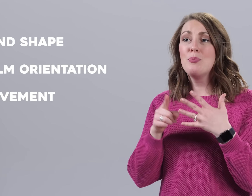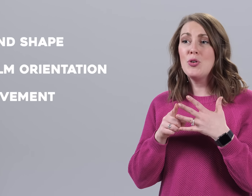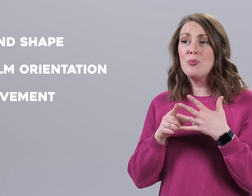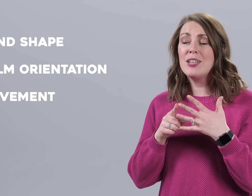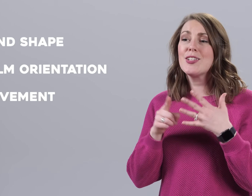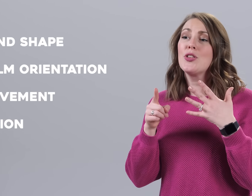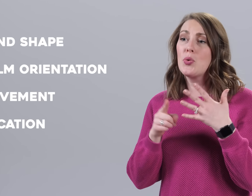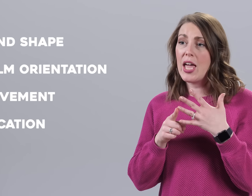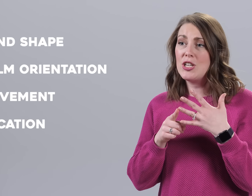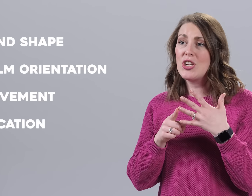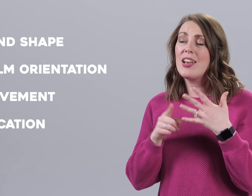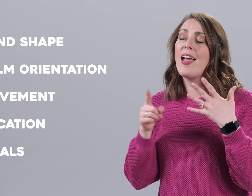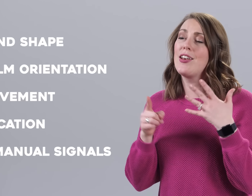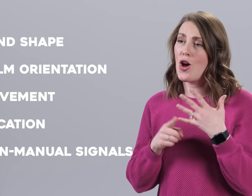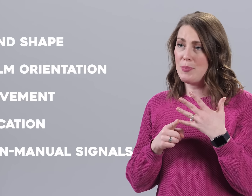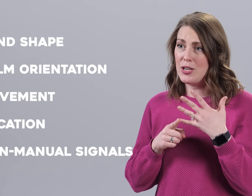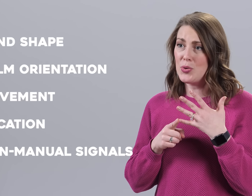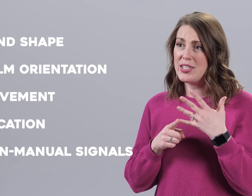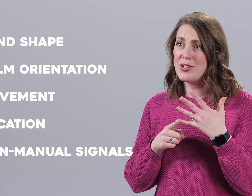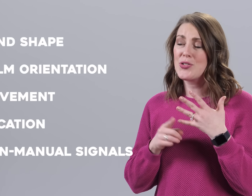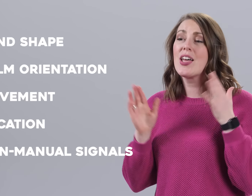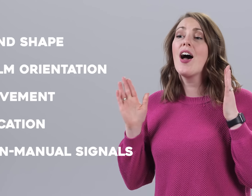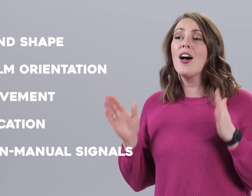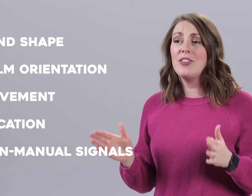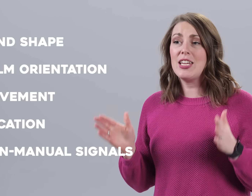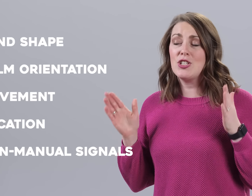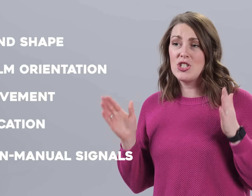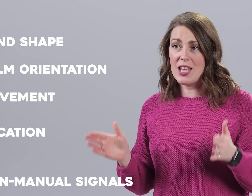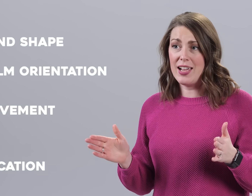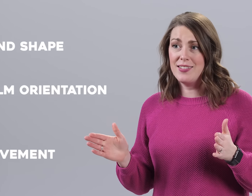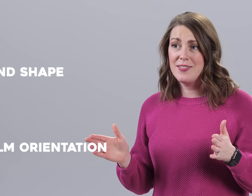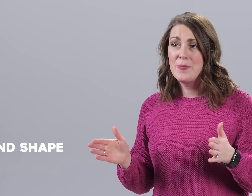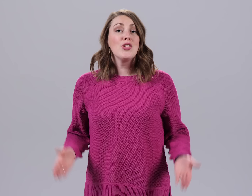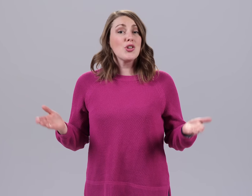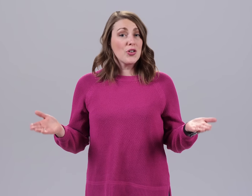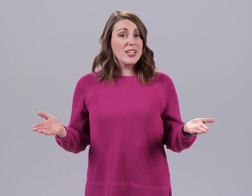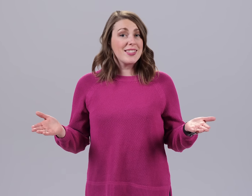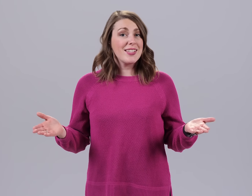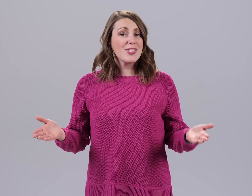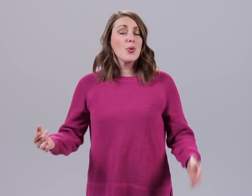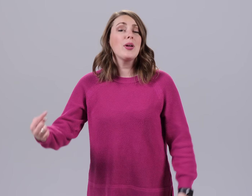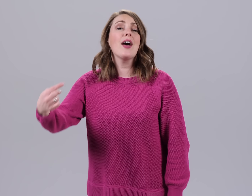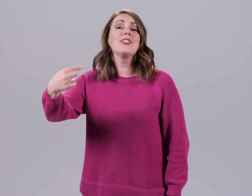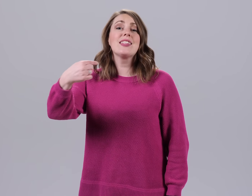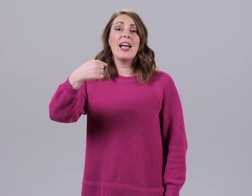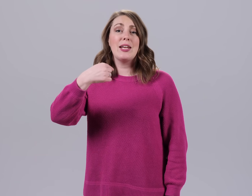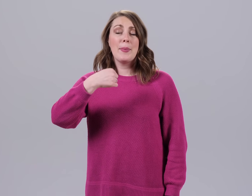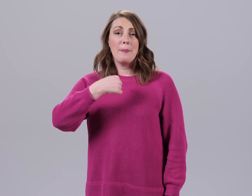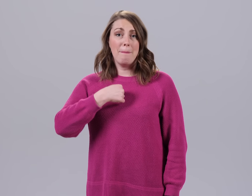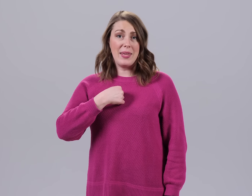movement, location and none-manual signals of each sign. So for instance we have the sign ME.